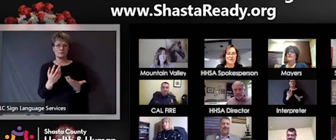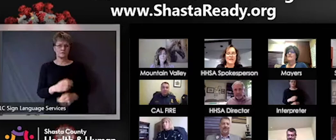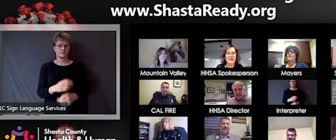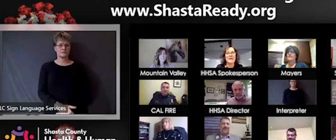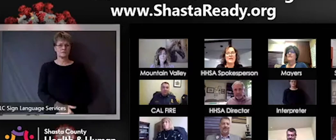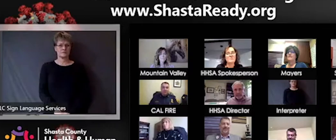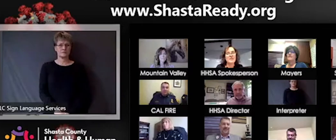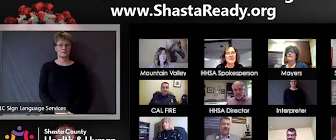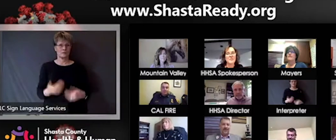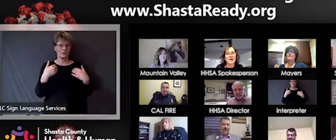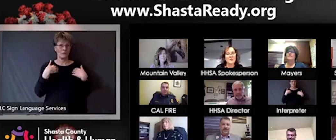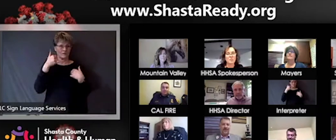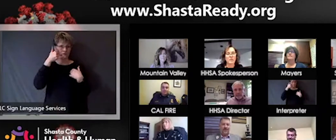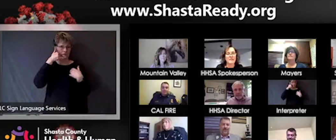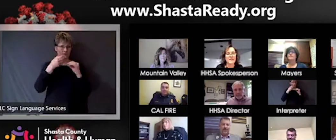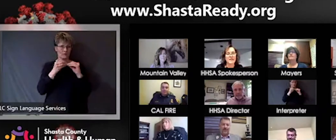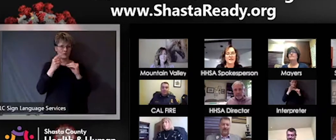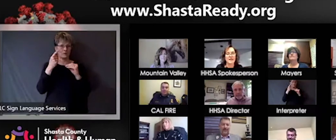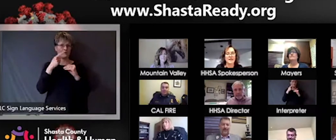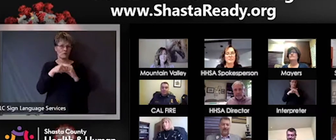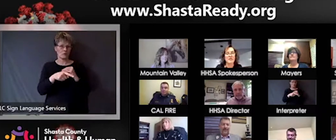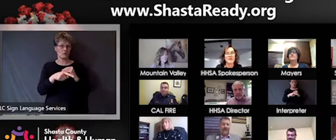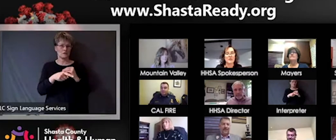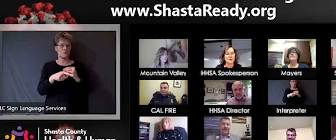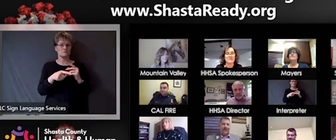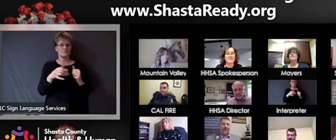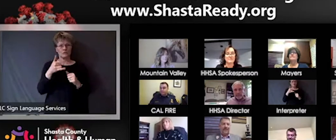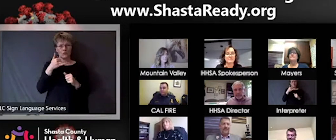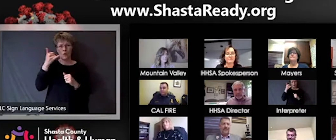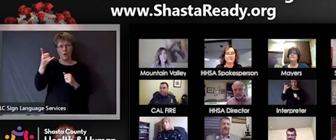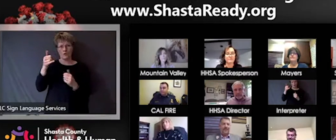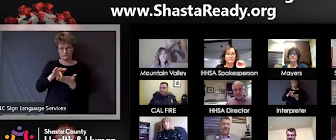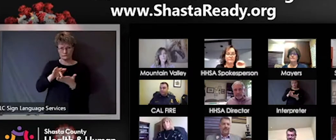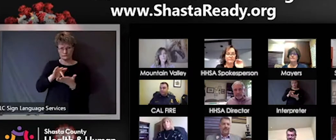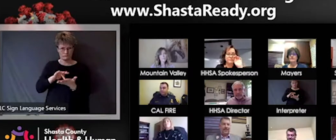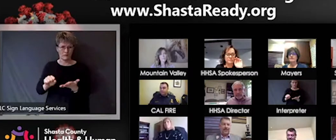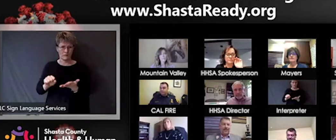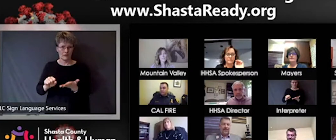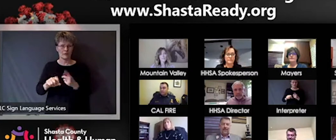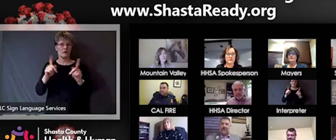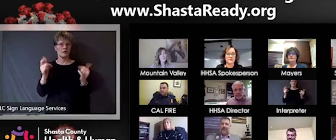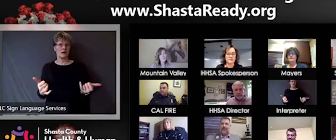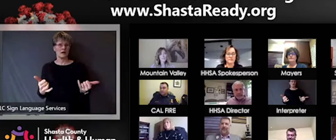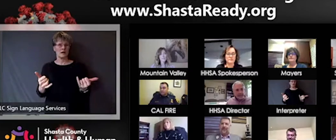that you can call in in the meantime we can take media questions.